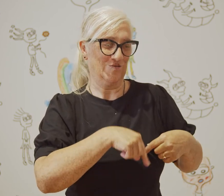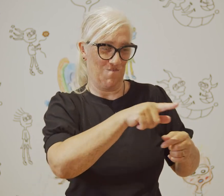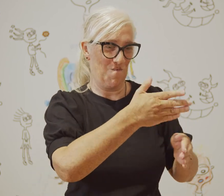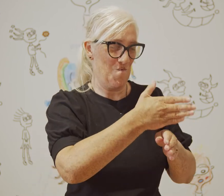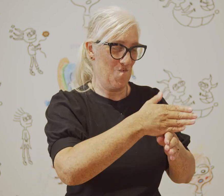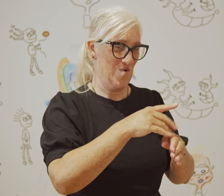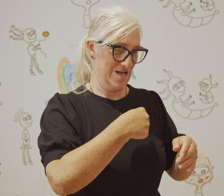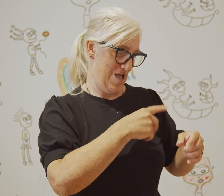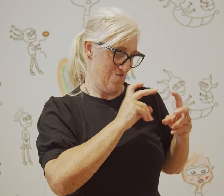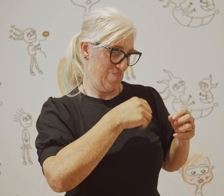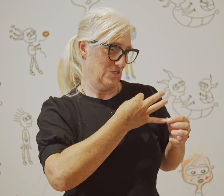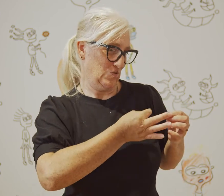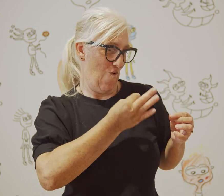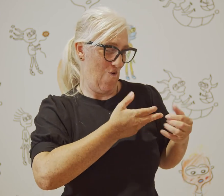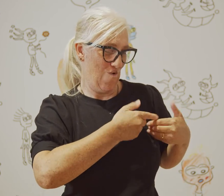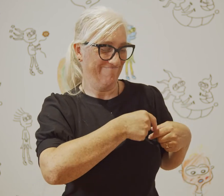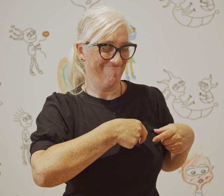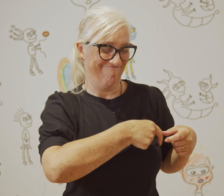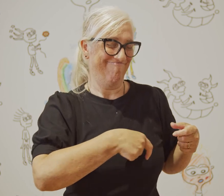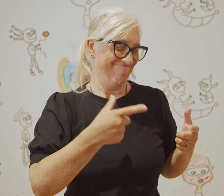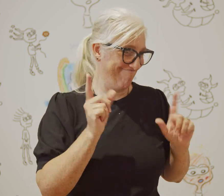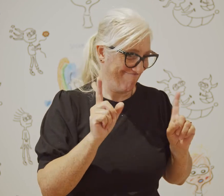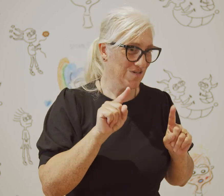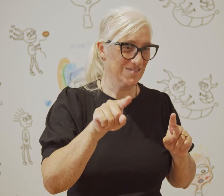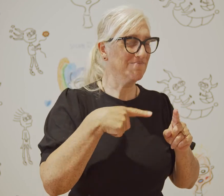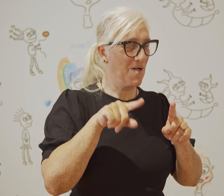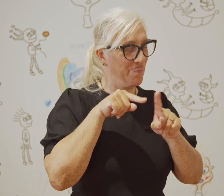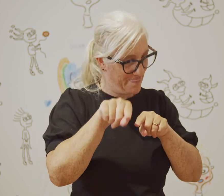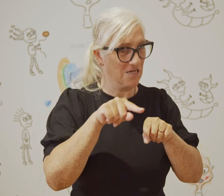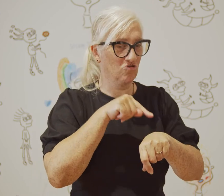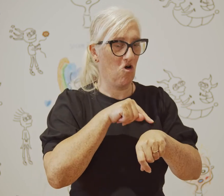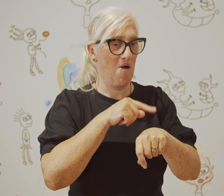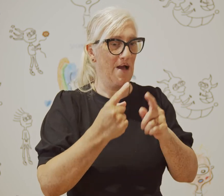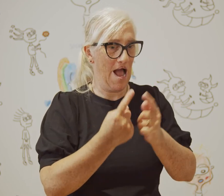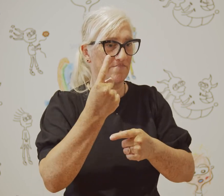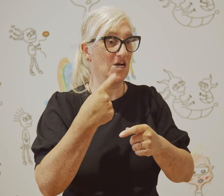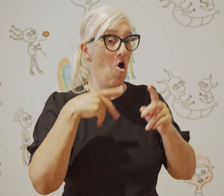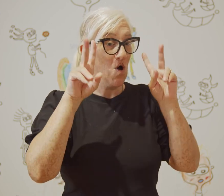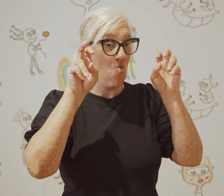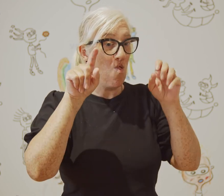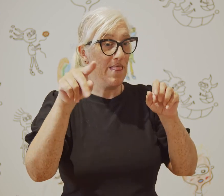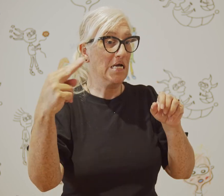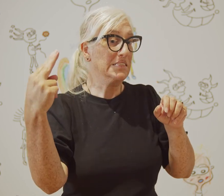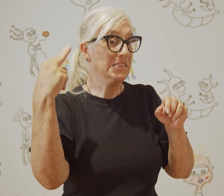on the uniform and I've called the work Deaf Duncy.